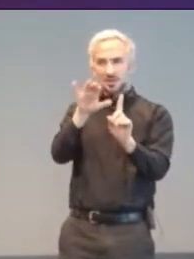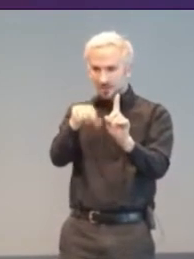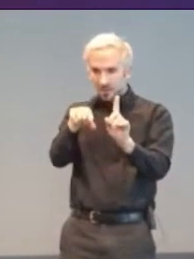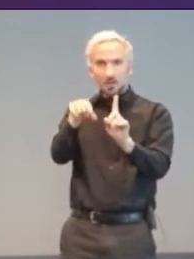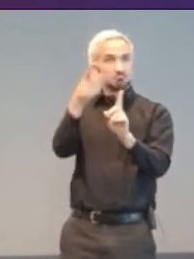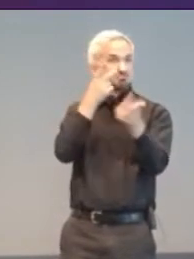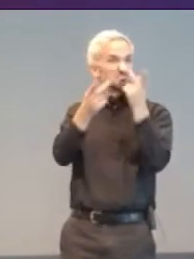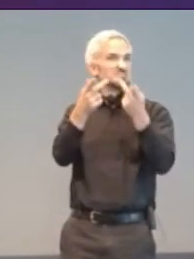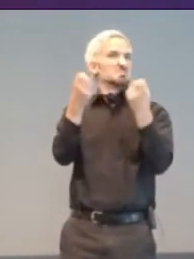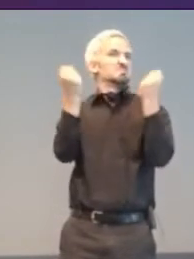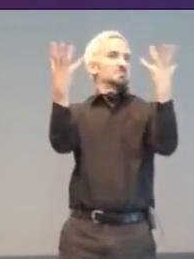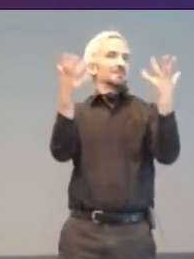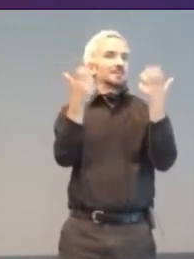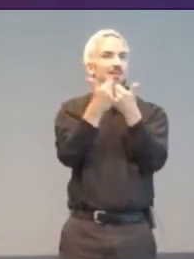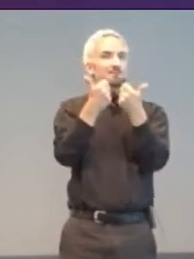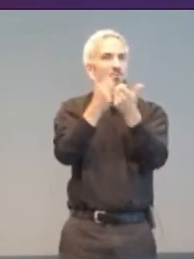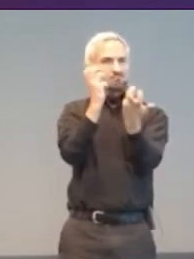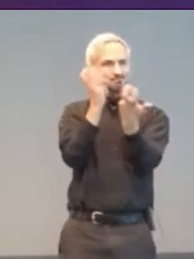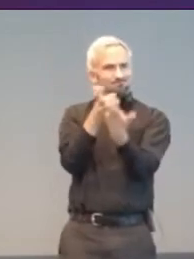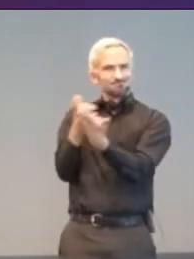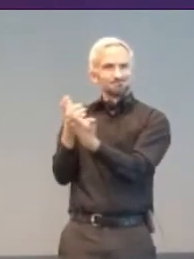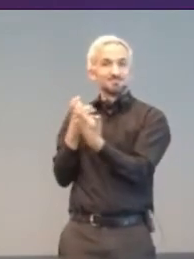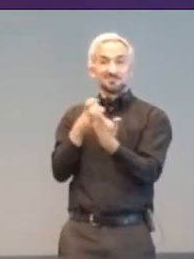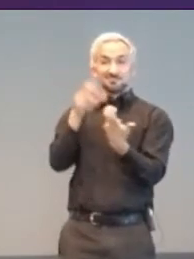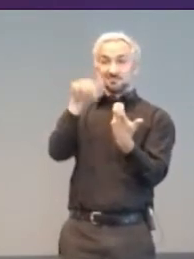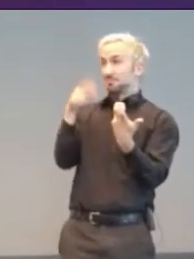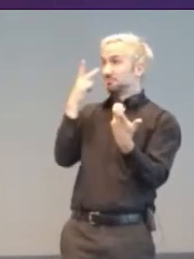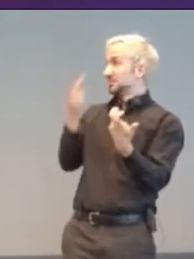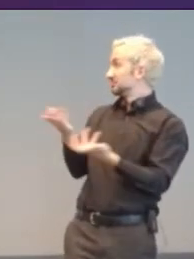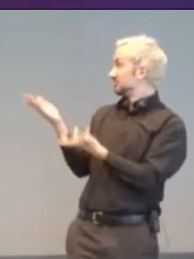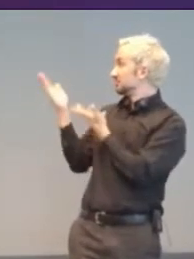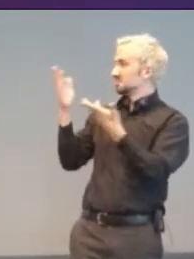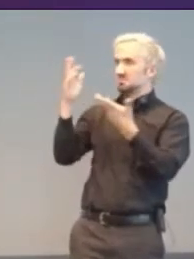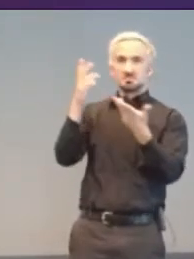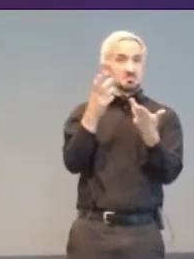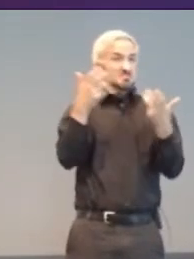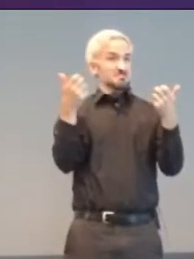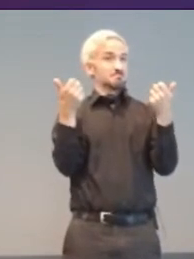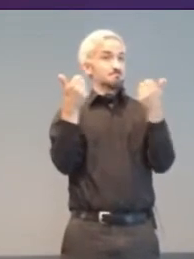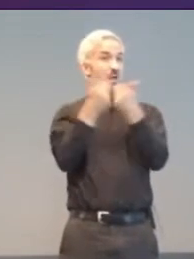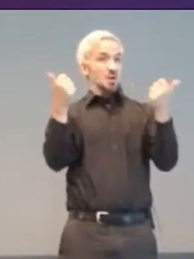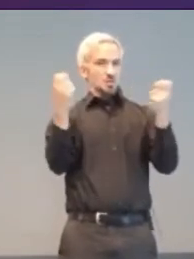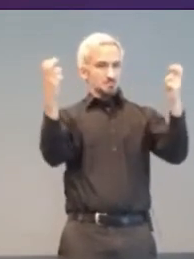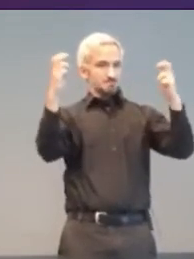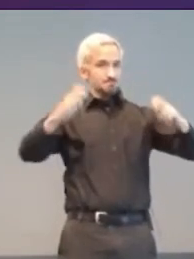Pictured here in 1981 is a battle between Robbie Marince in black, using a sip-puff joystick,